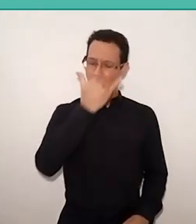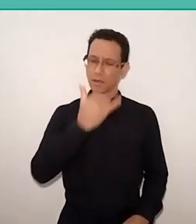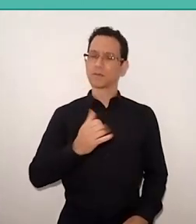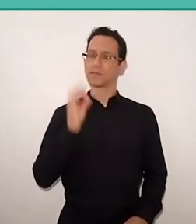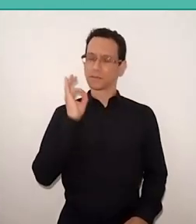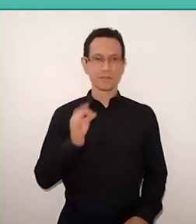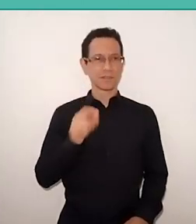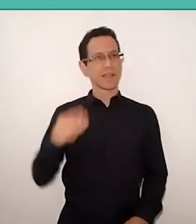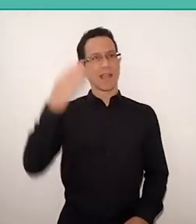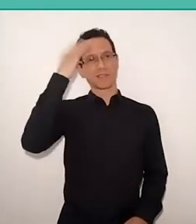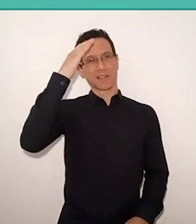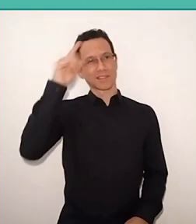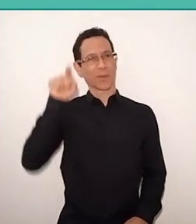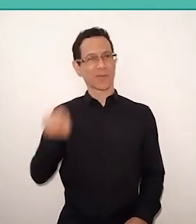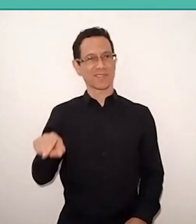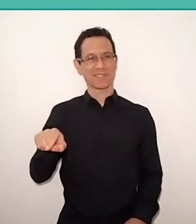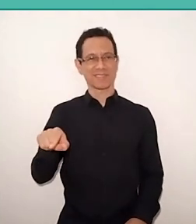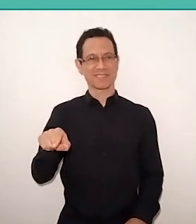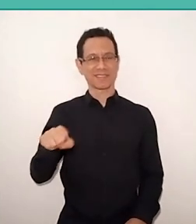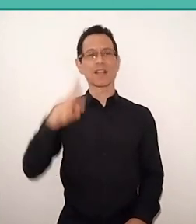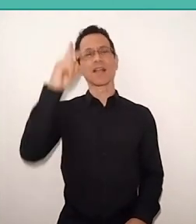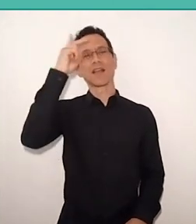Then I remembered Paulo Freire, the chip fell.